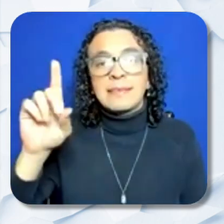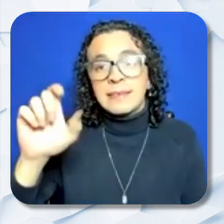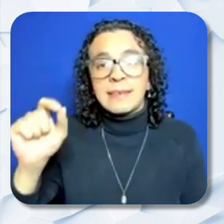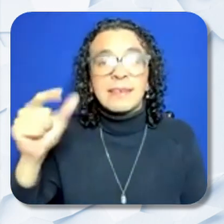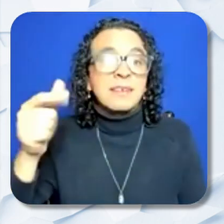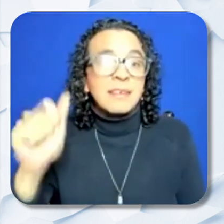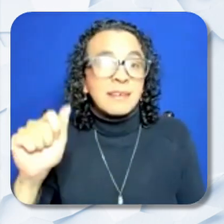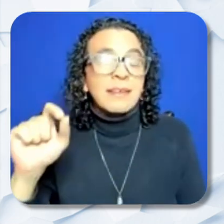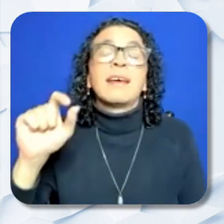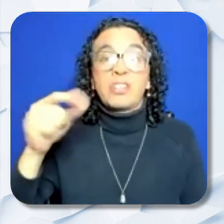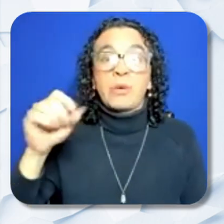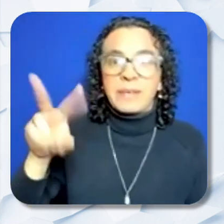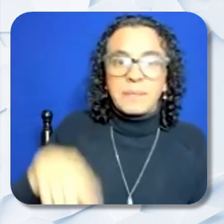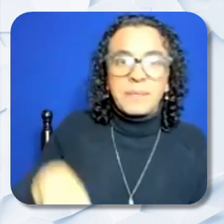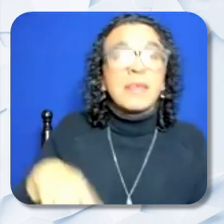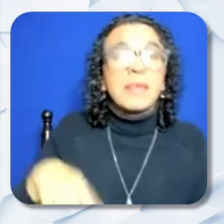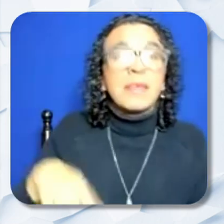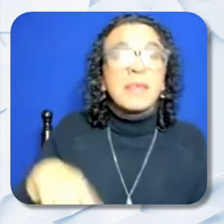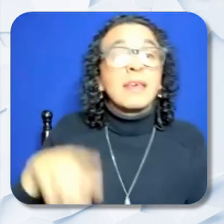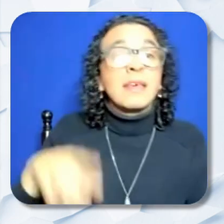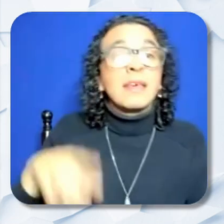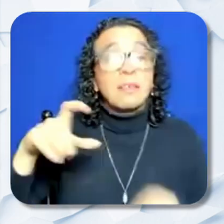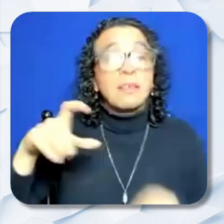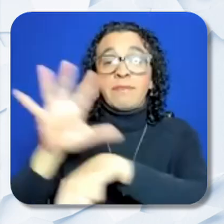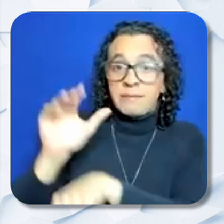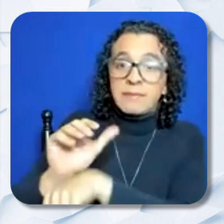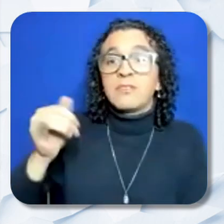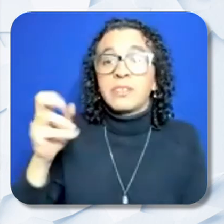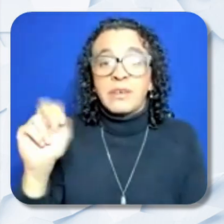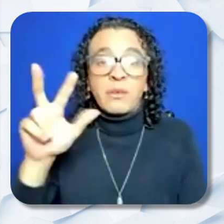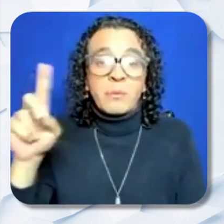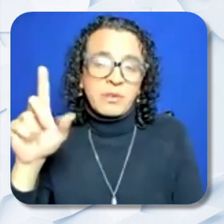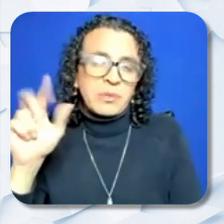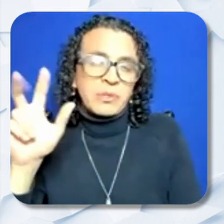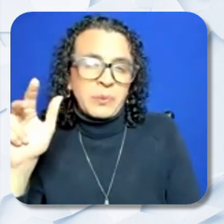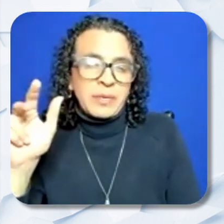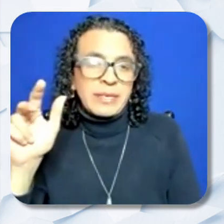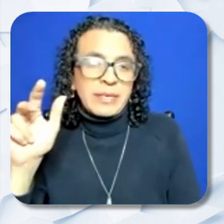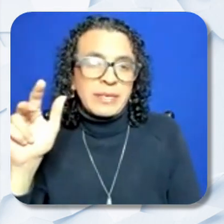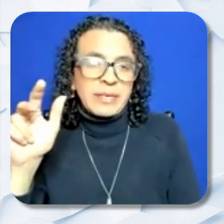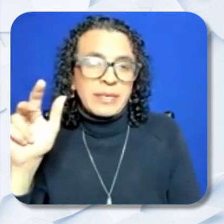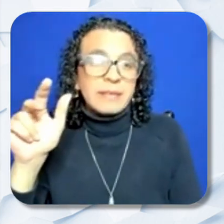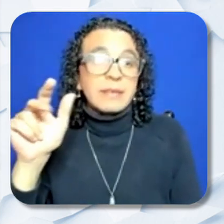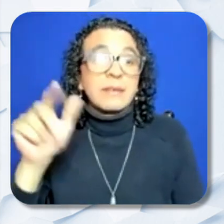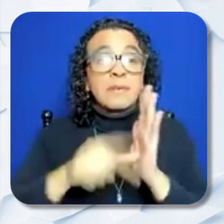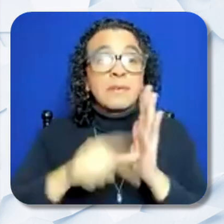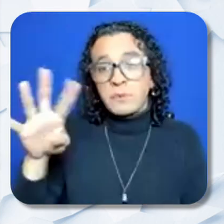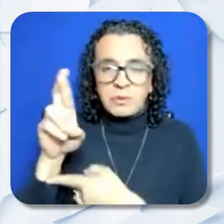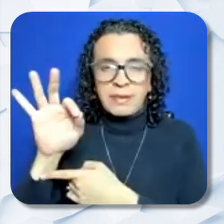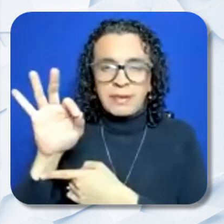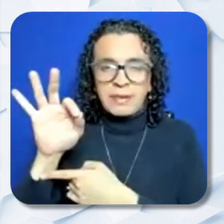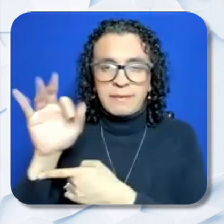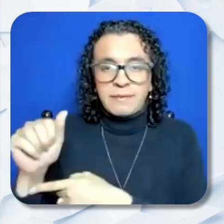January 31, 2023. Review Section 4 of the RFA in order to adhere to all required deadlines.